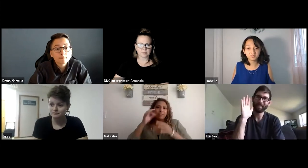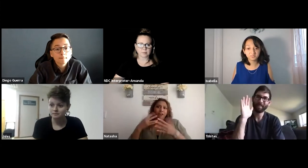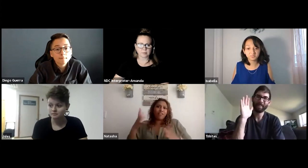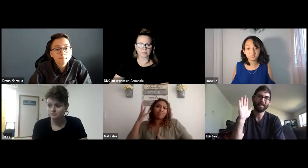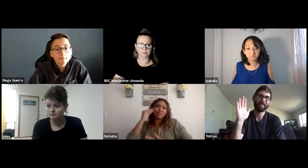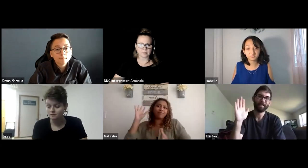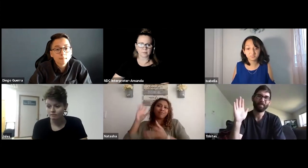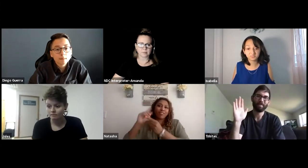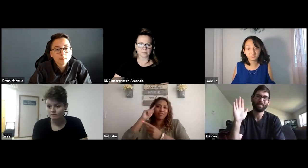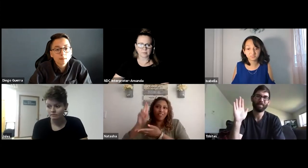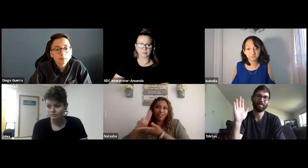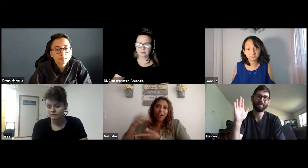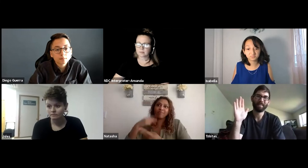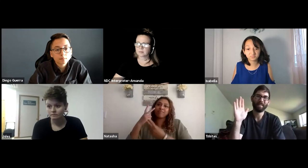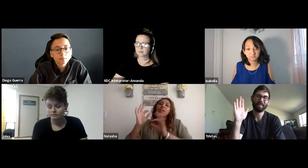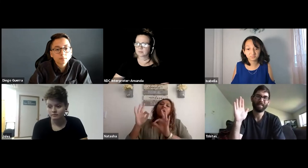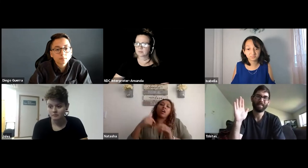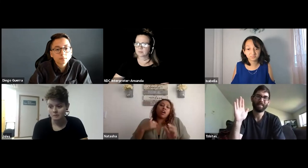That was great advice I received about prepping the interpreter.